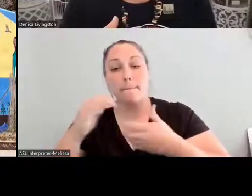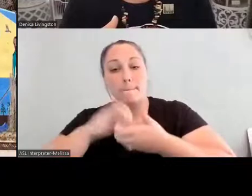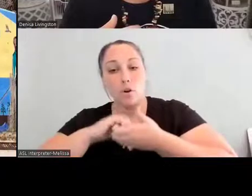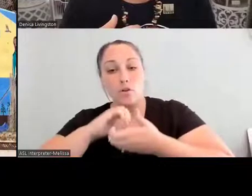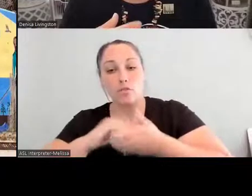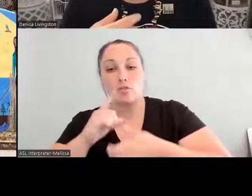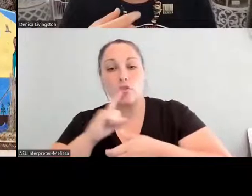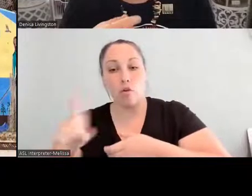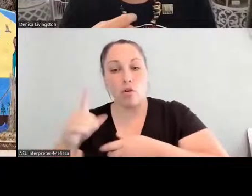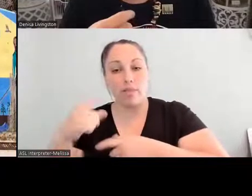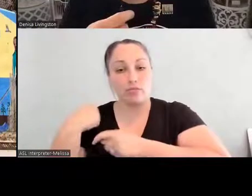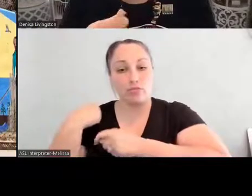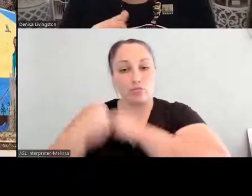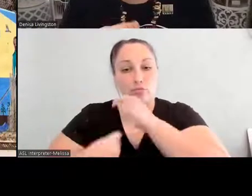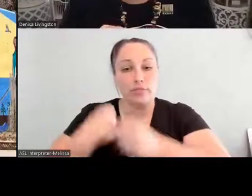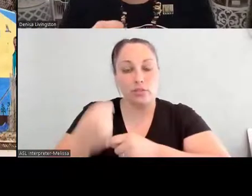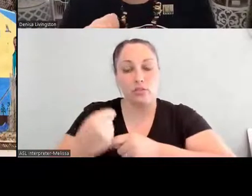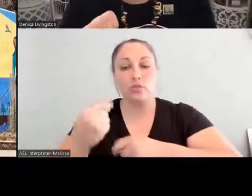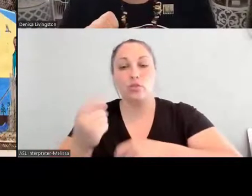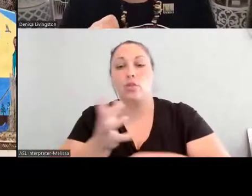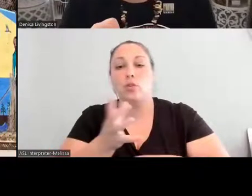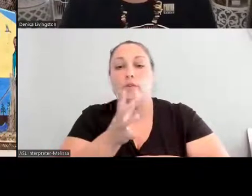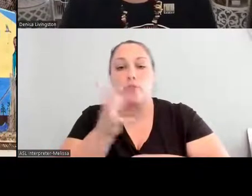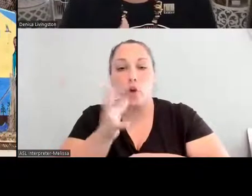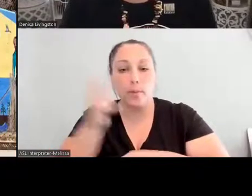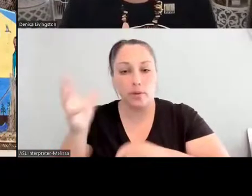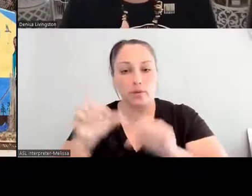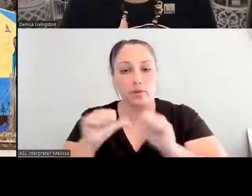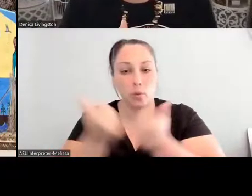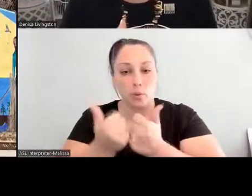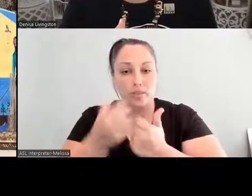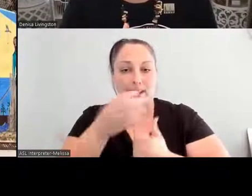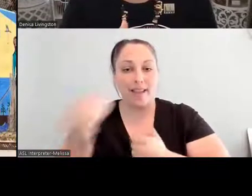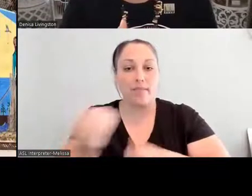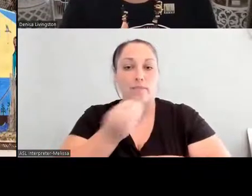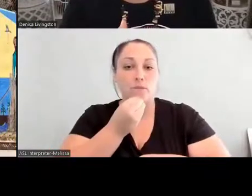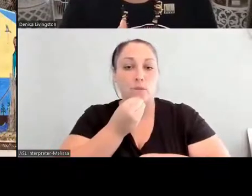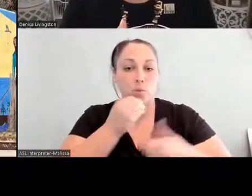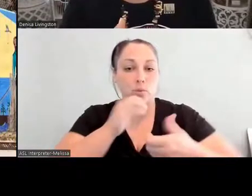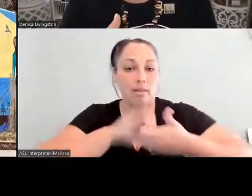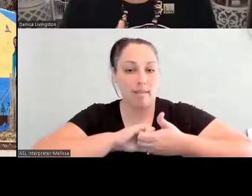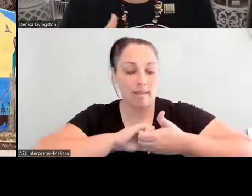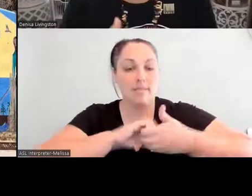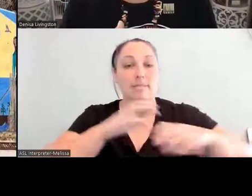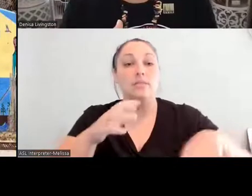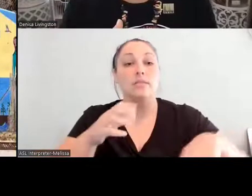as the Native American Food Sovereignty Alliance. And so some of the work that we're doing is also helping our